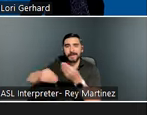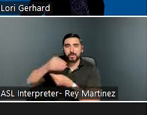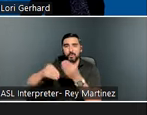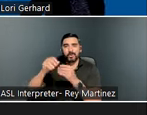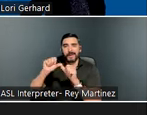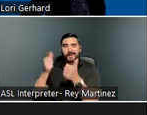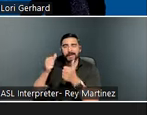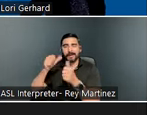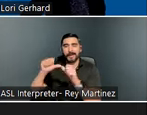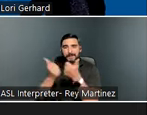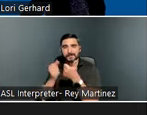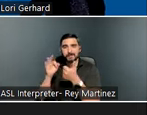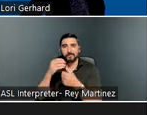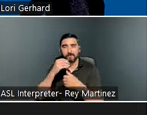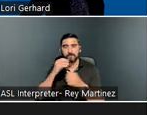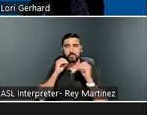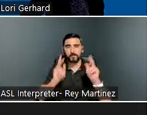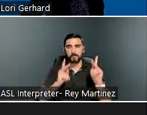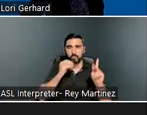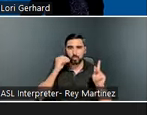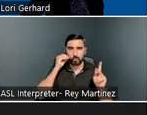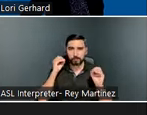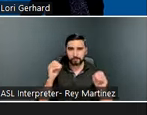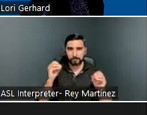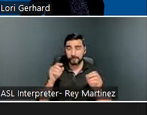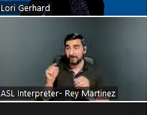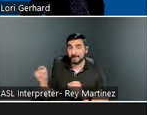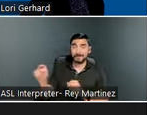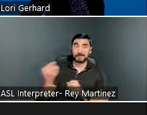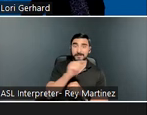The Housing and Services Resource Center fosters cross-sector partnerships between